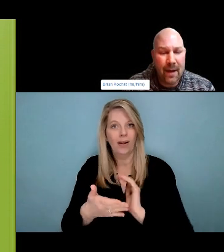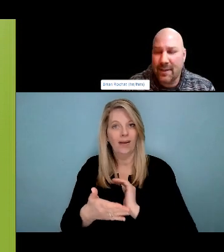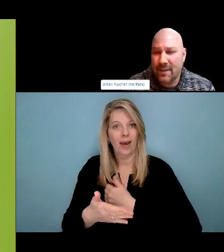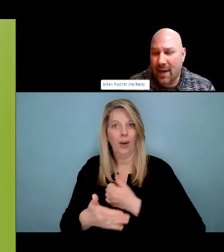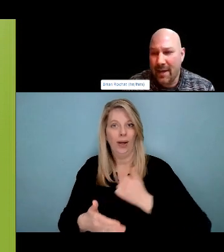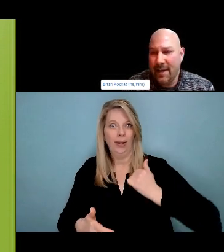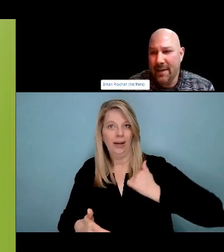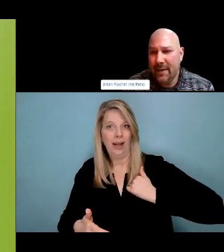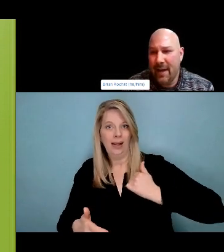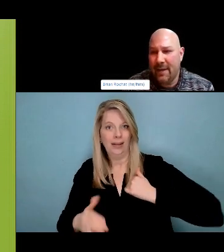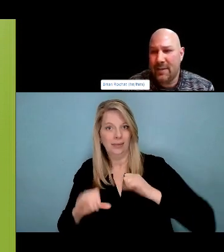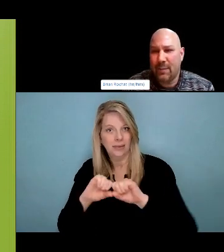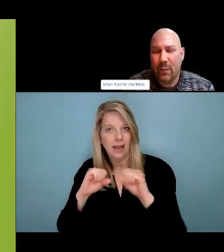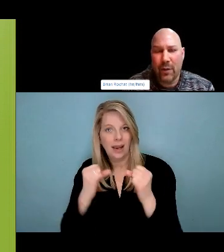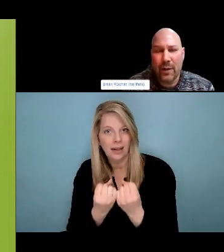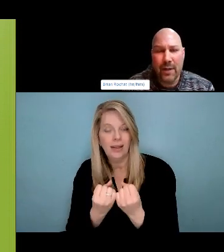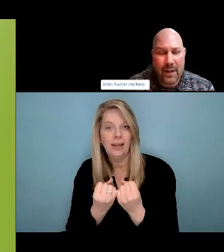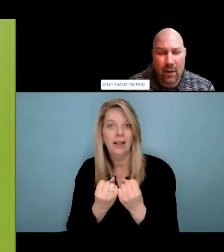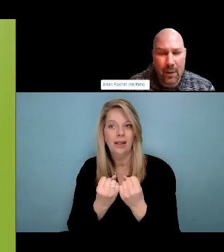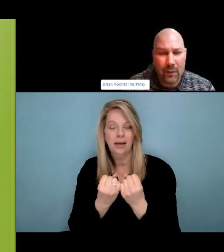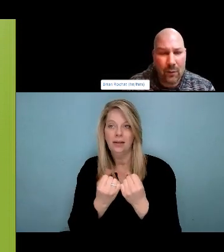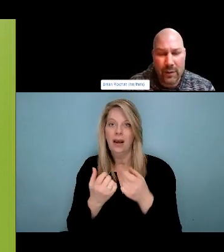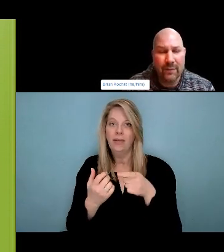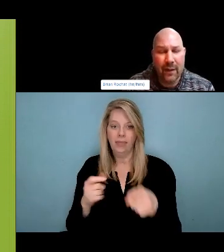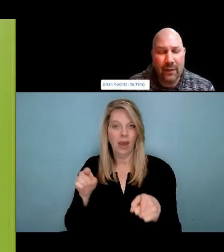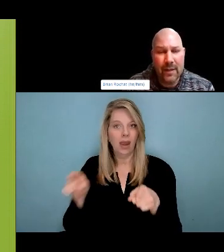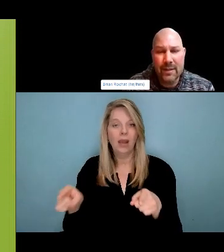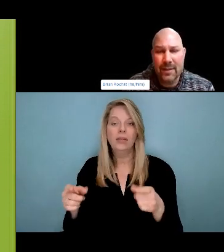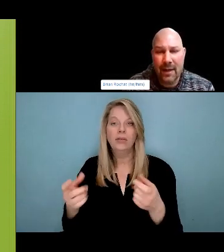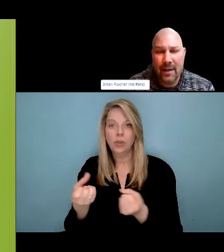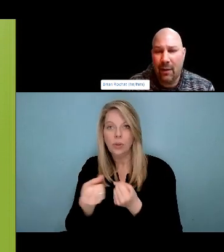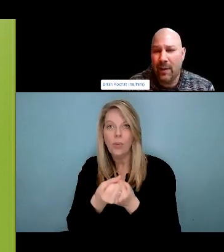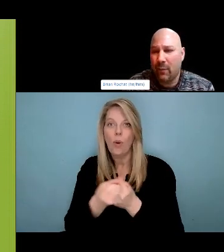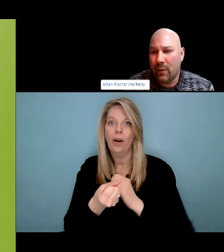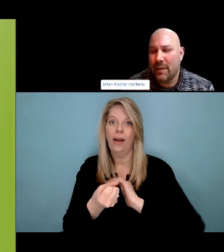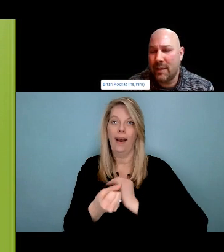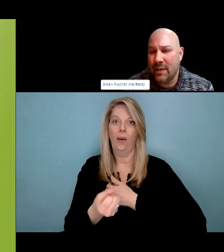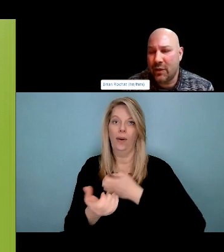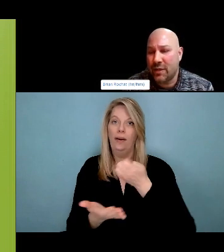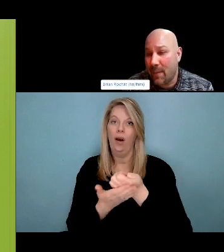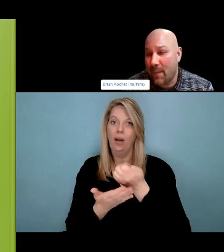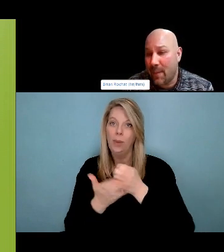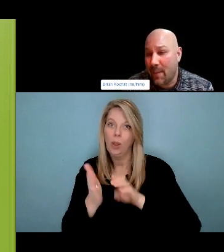a few minutes to just tell us one or 2 things you love about them.